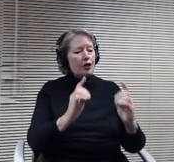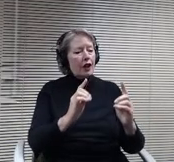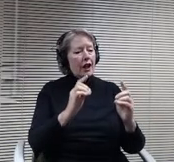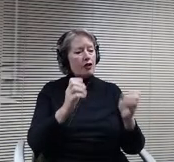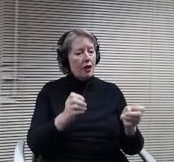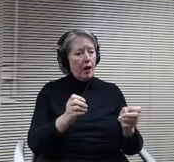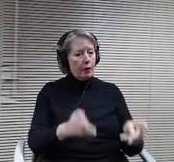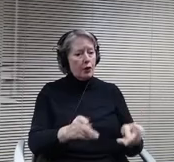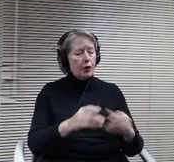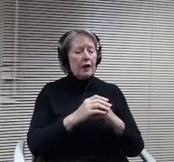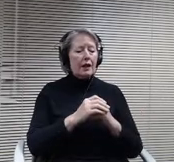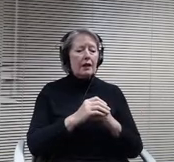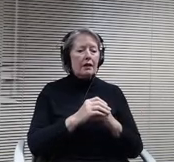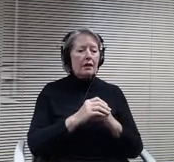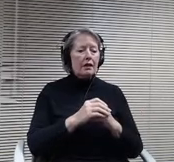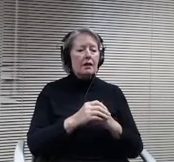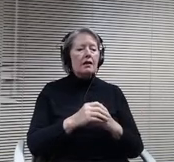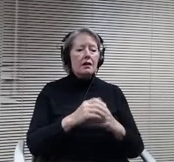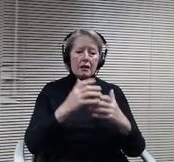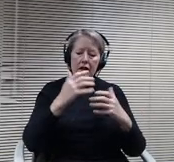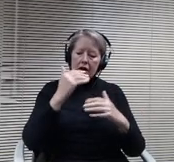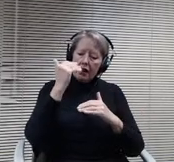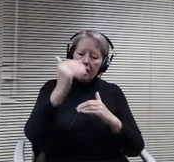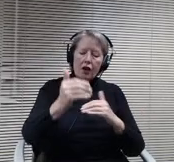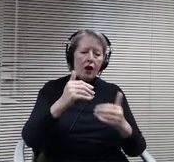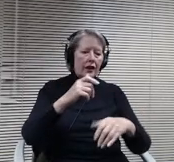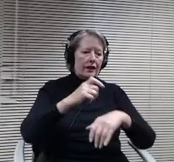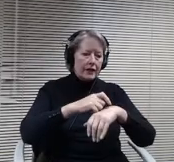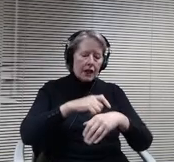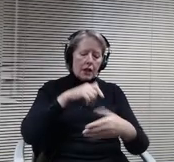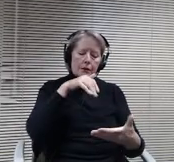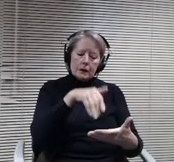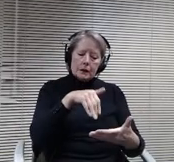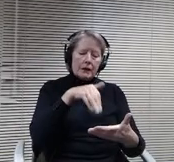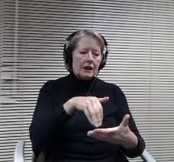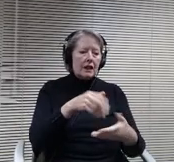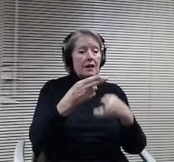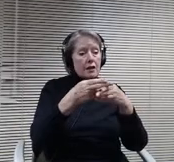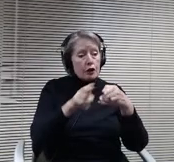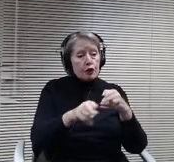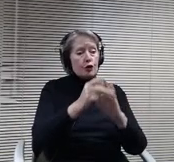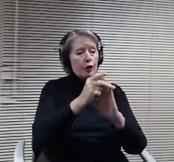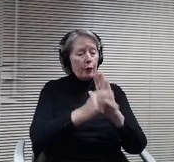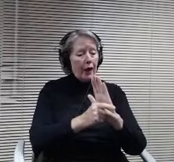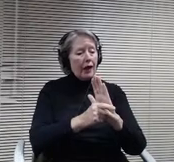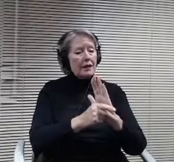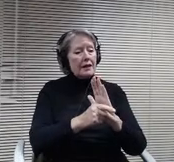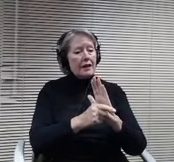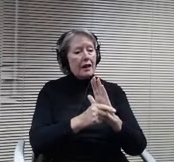relatively short policy, but you, as reflected by the changes that you've made in it, and again you indicated